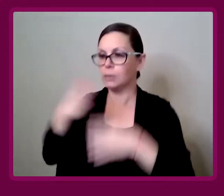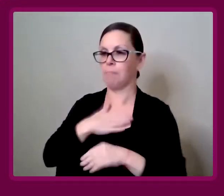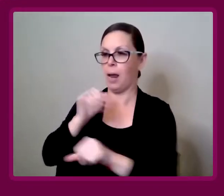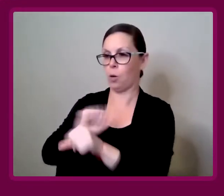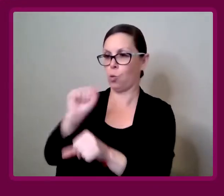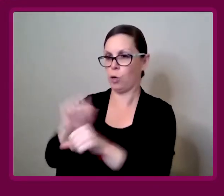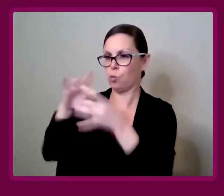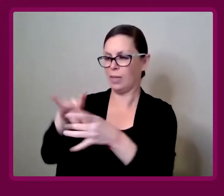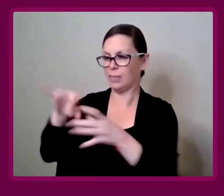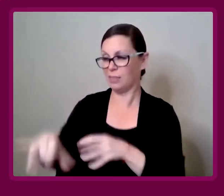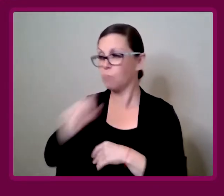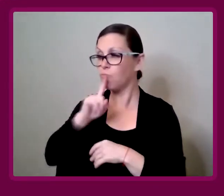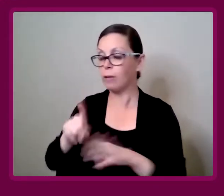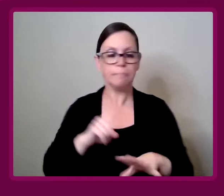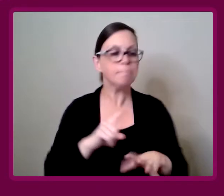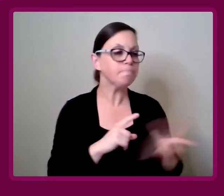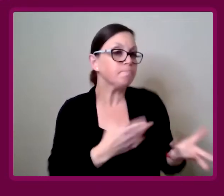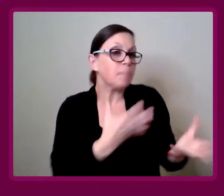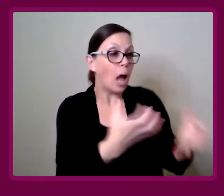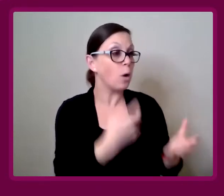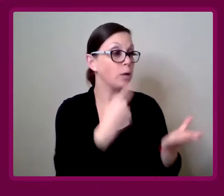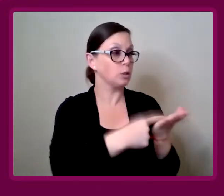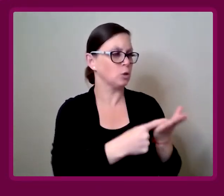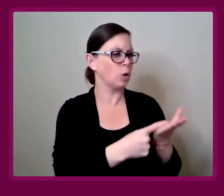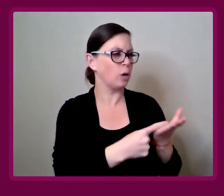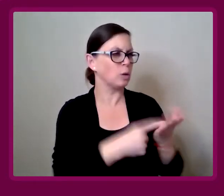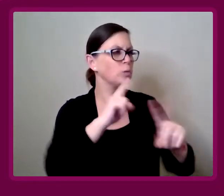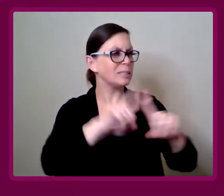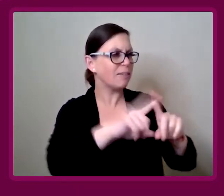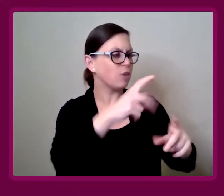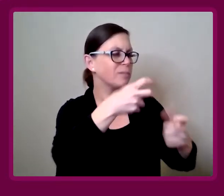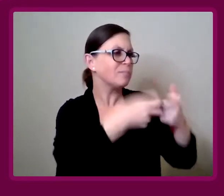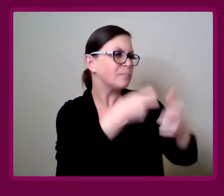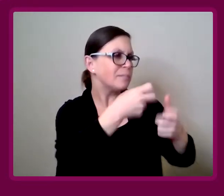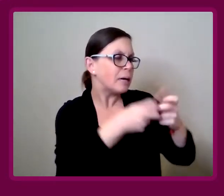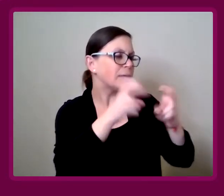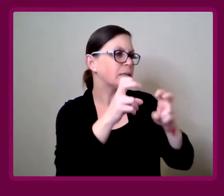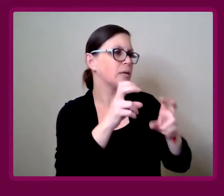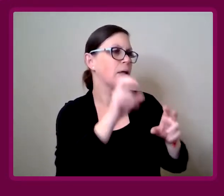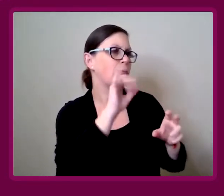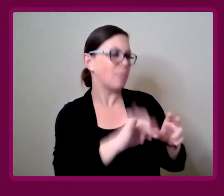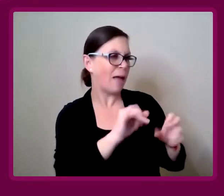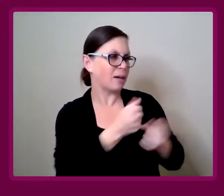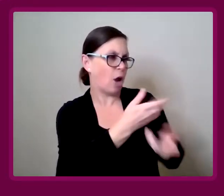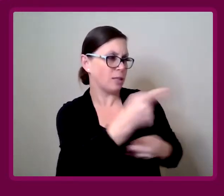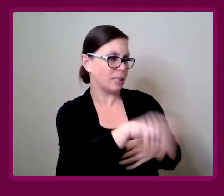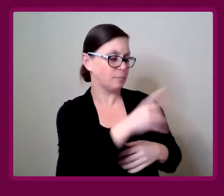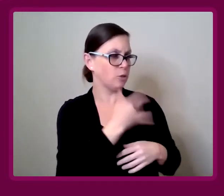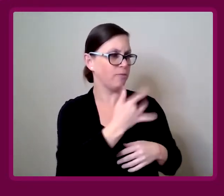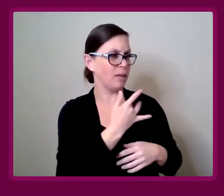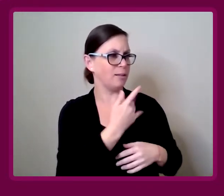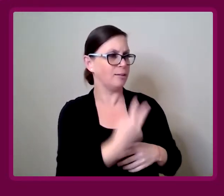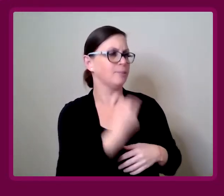focus my work around it, really. Ashley Inkumsah: I want to talk about some of those issues that make them feel trapped and isolated.